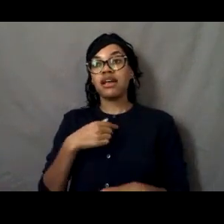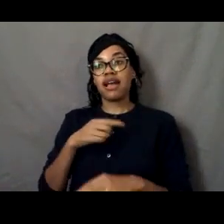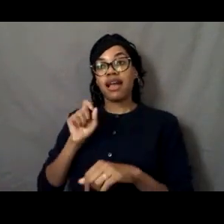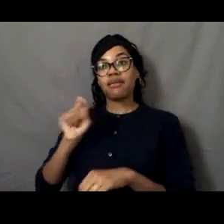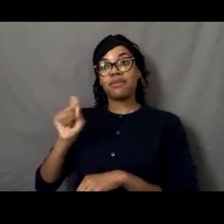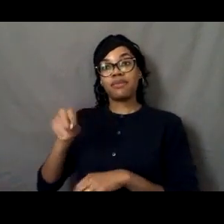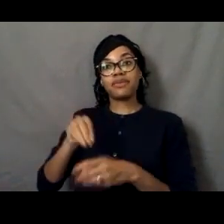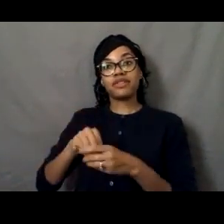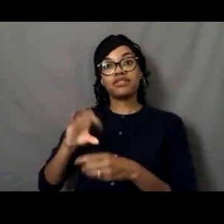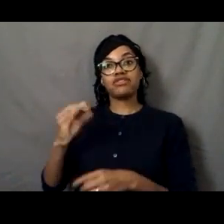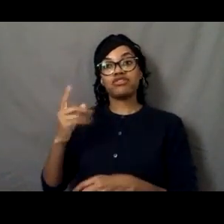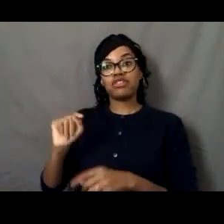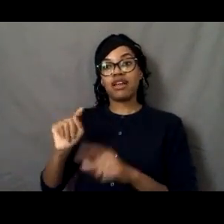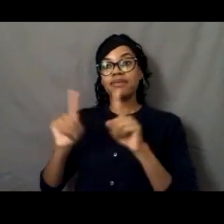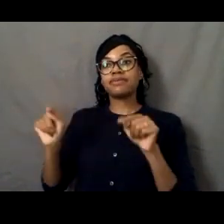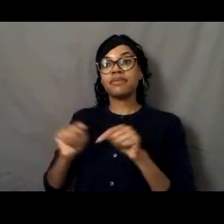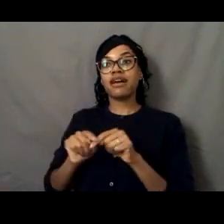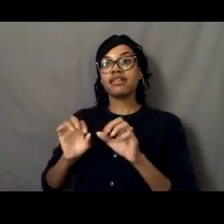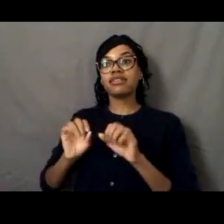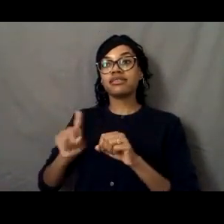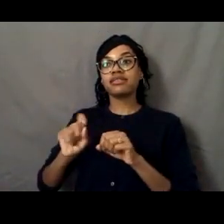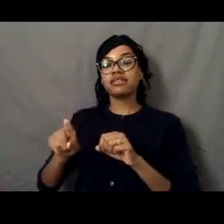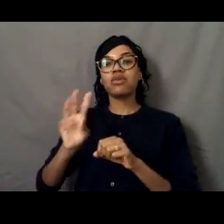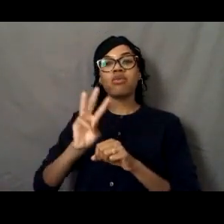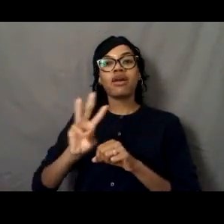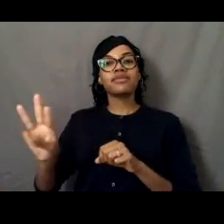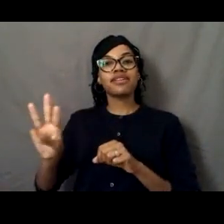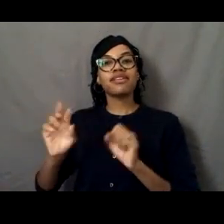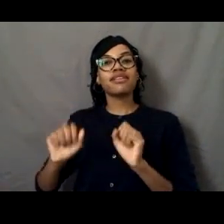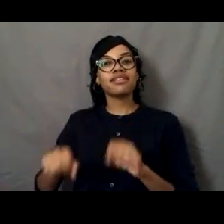the website that you can look up the NOAA ships